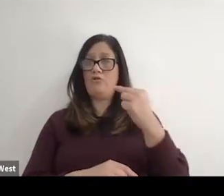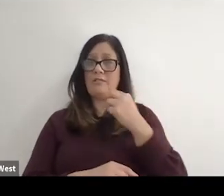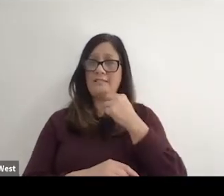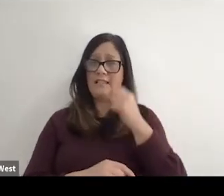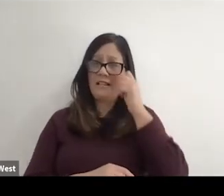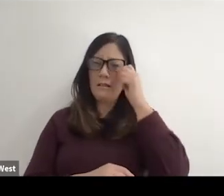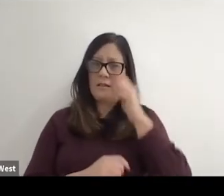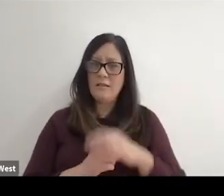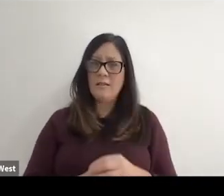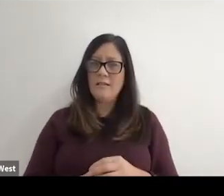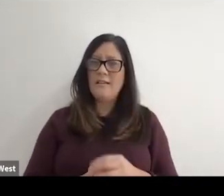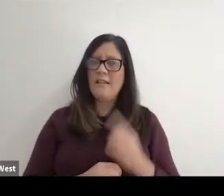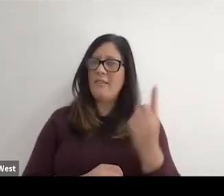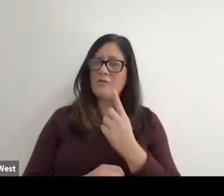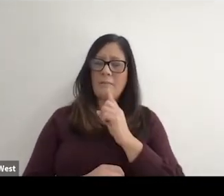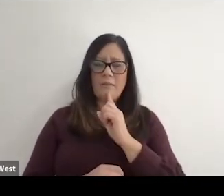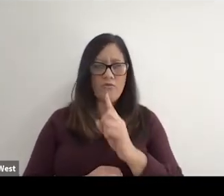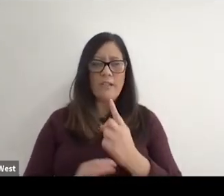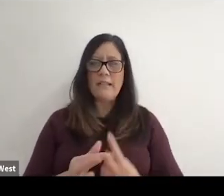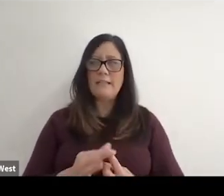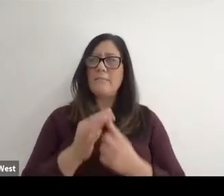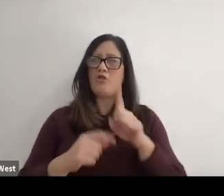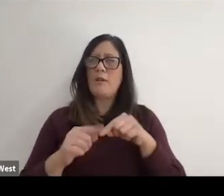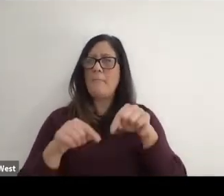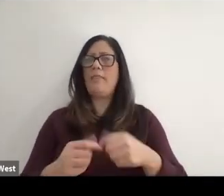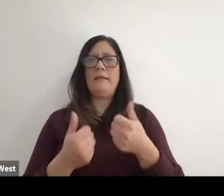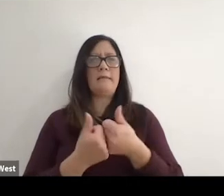He said he said there's something really special about these games and and that was,